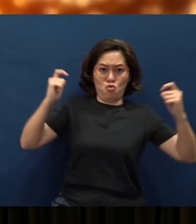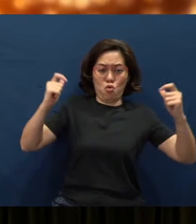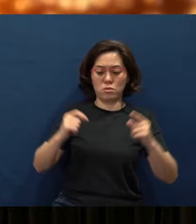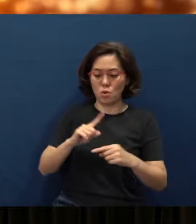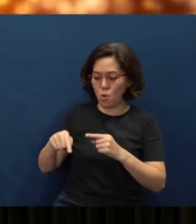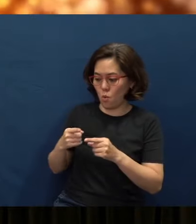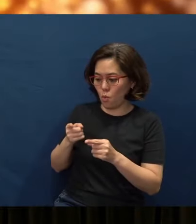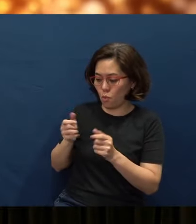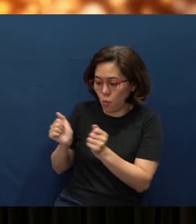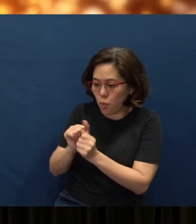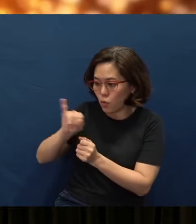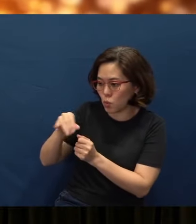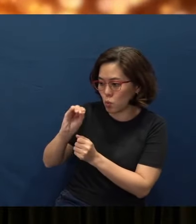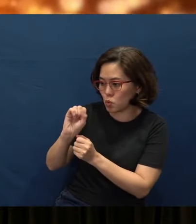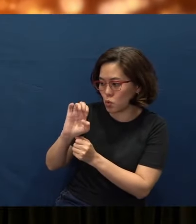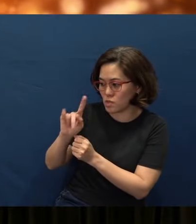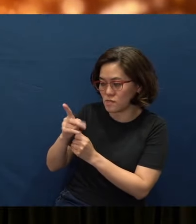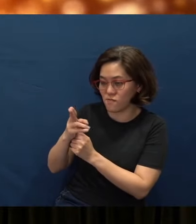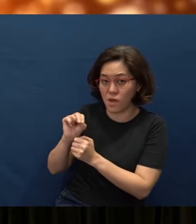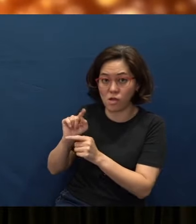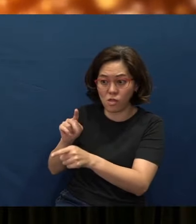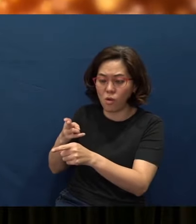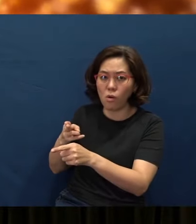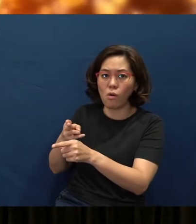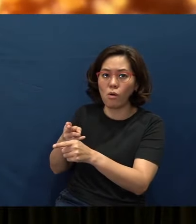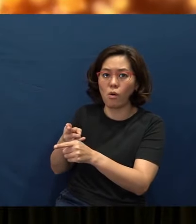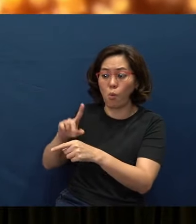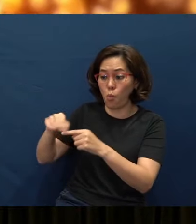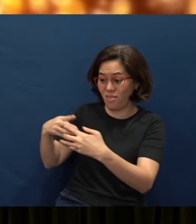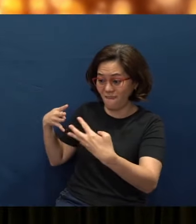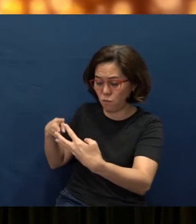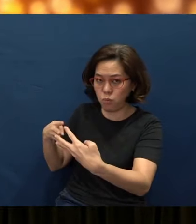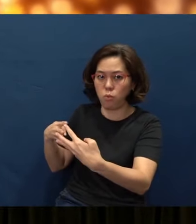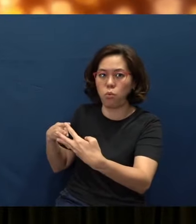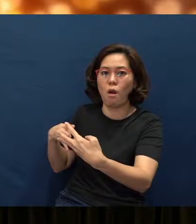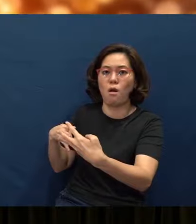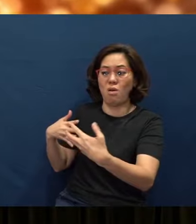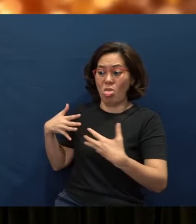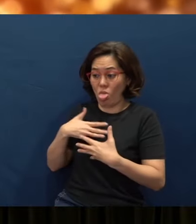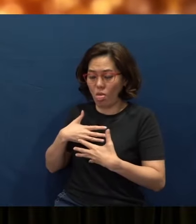and his troops when they were outnumbered and being invaded. They might have feared the situation before them,